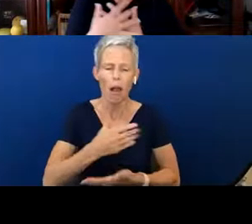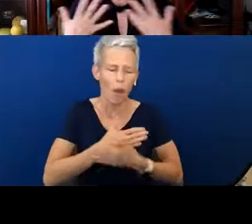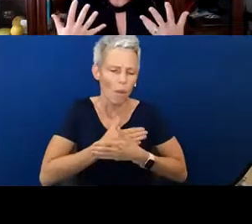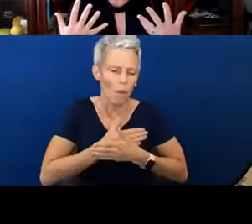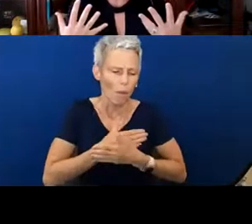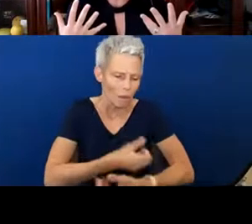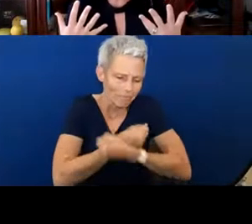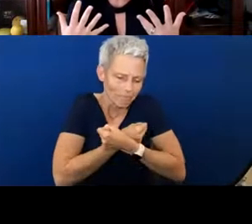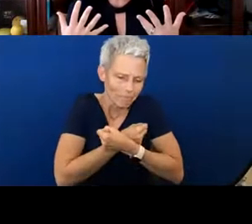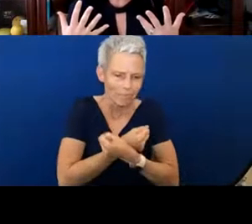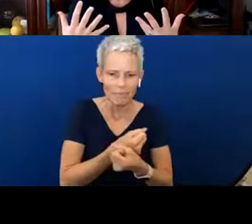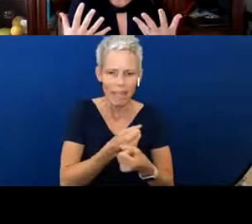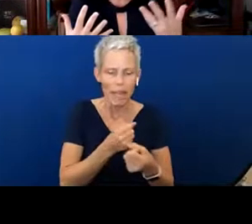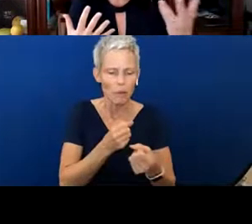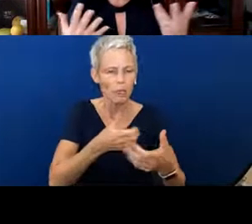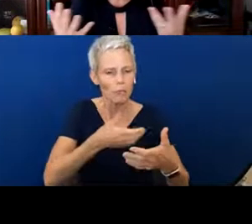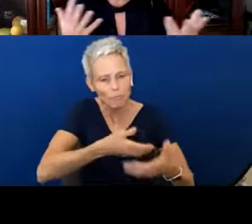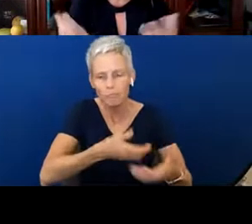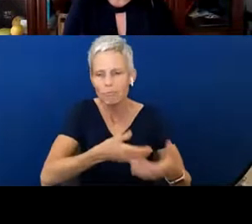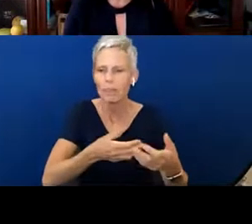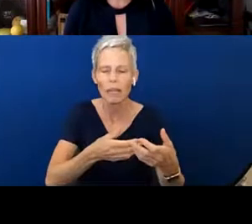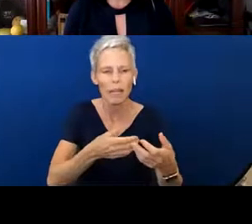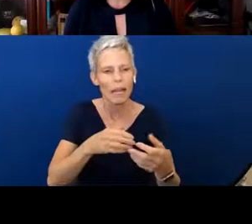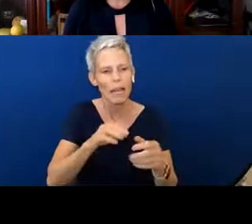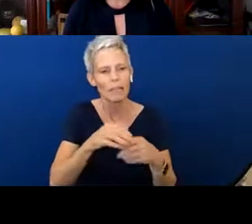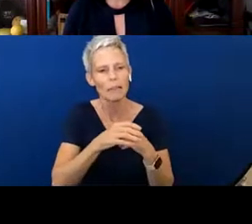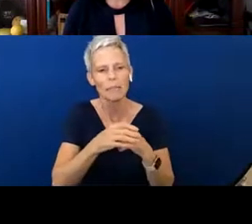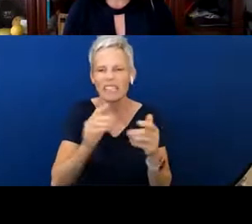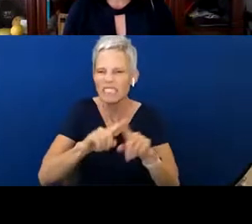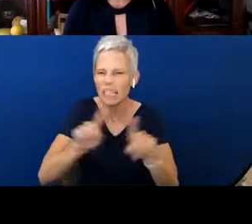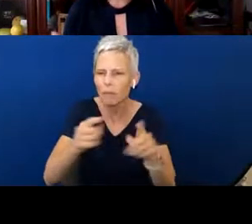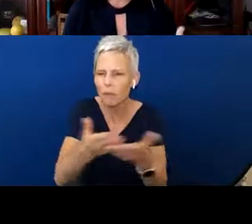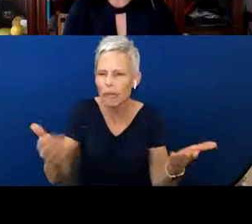But there are some things that we can combine with these other developmental areas that really